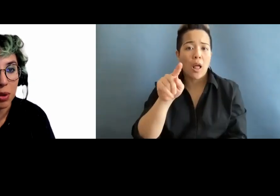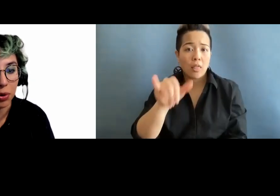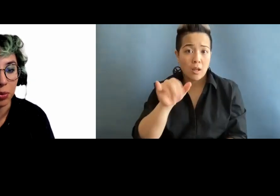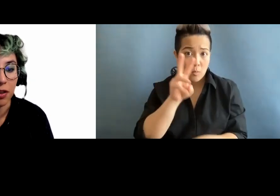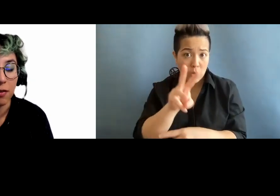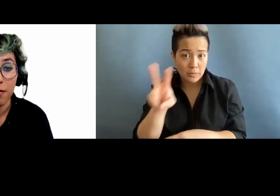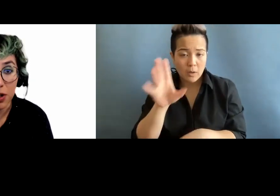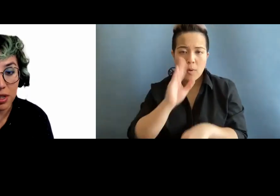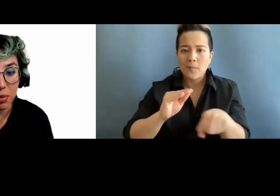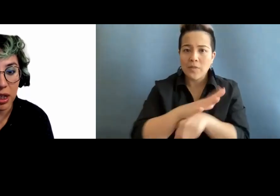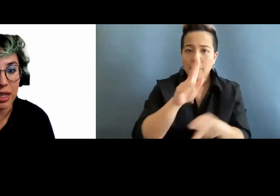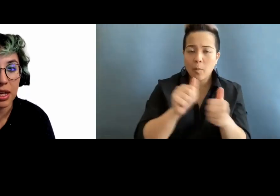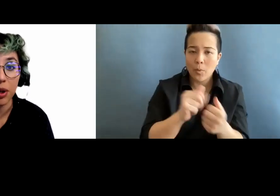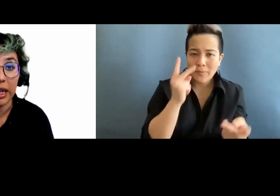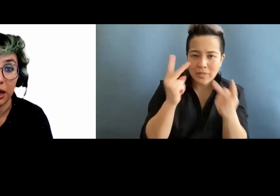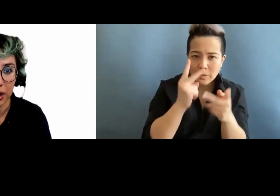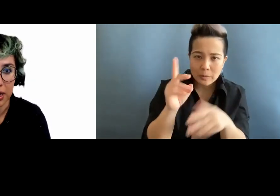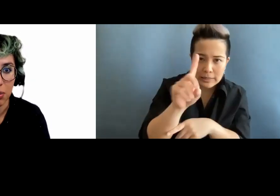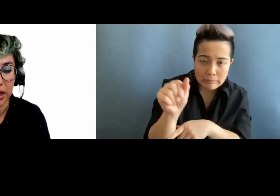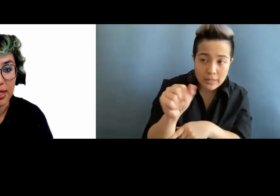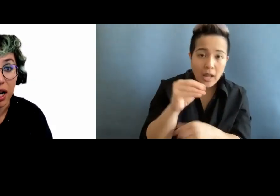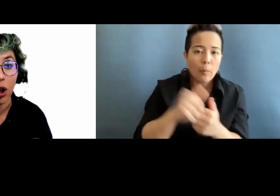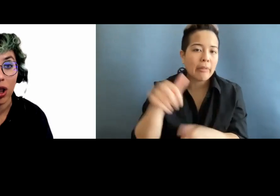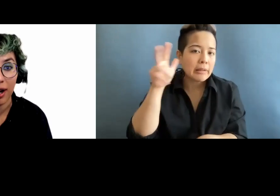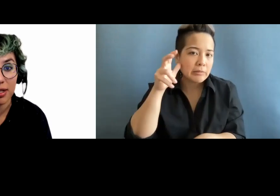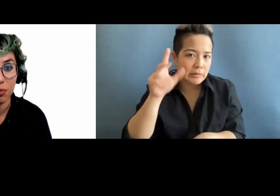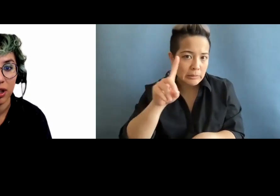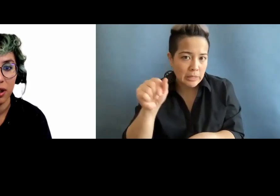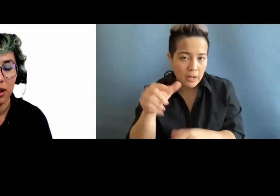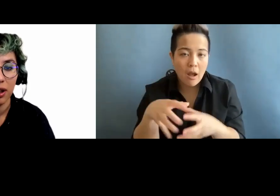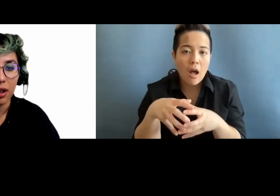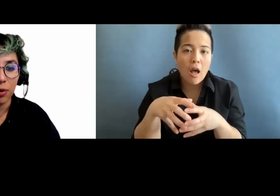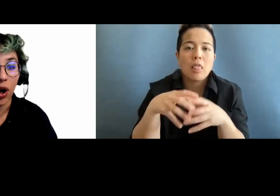people with visual disabilities and with hearing disabilities a lot.